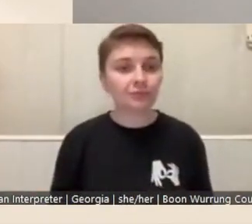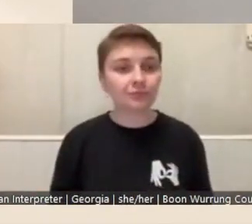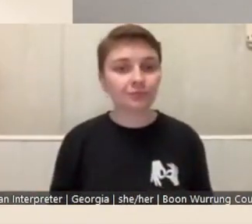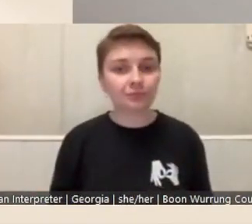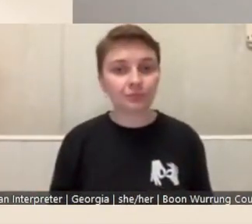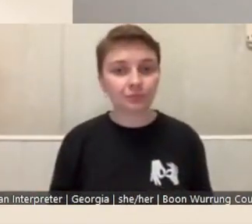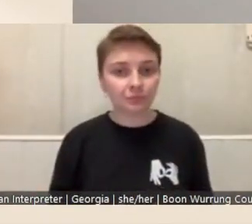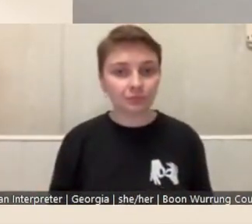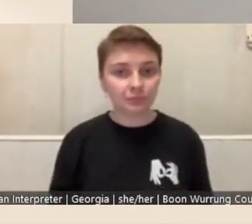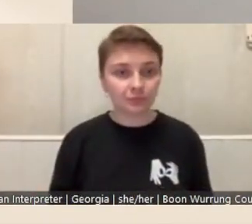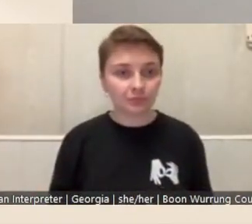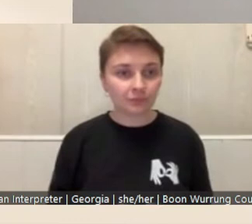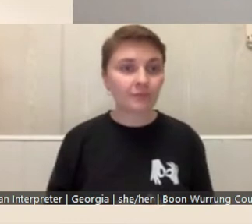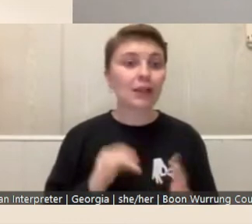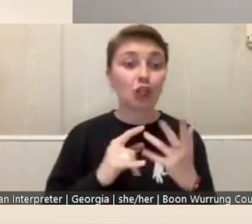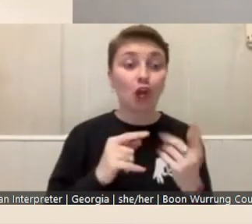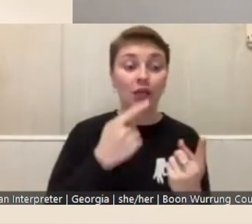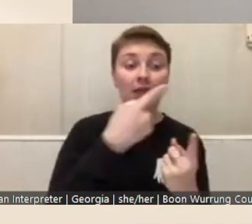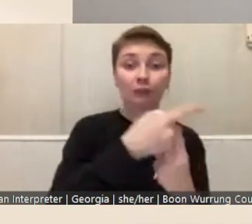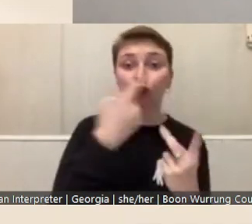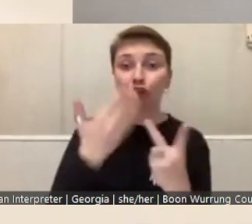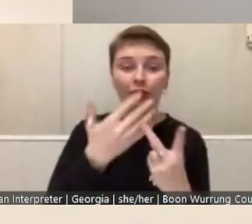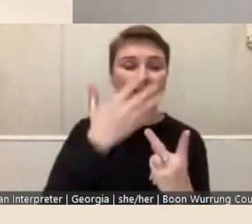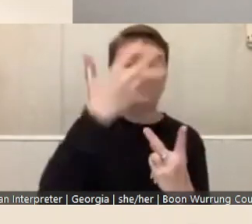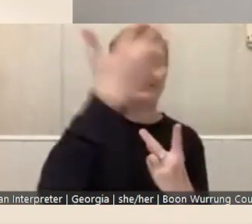So, each of these fellowships carries a grant of 15 000